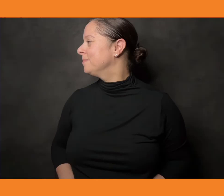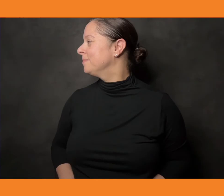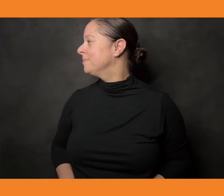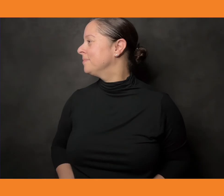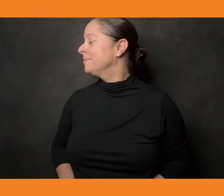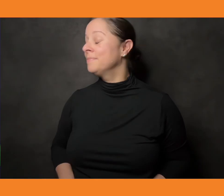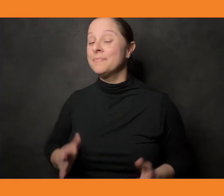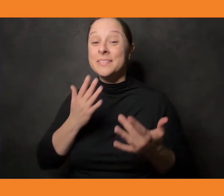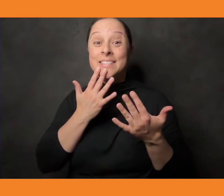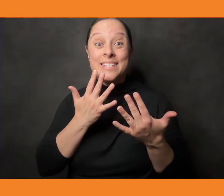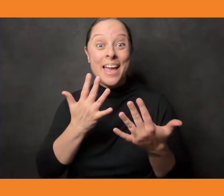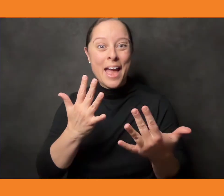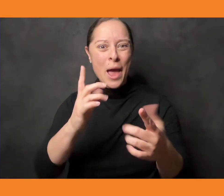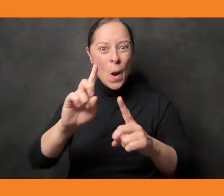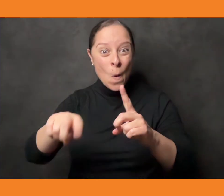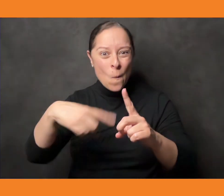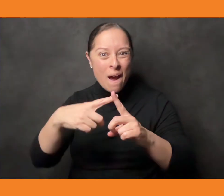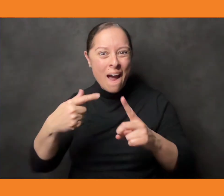When I was alive, I was selfish.